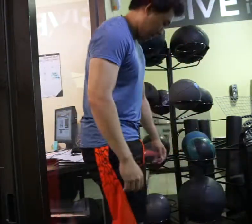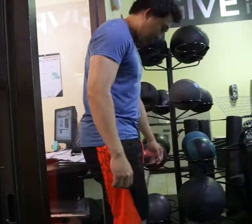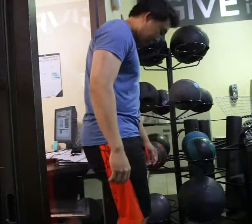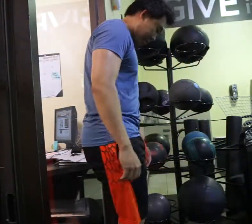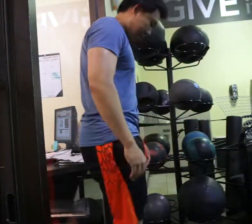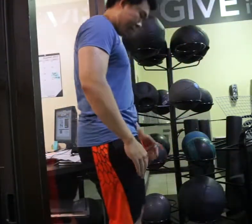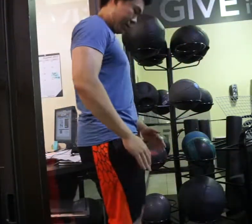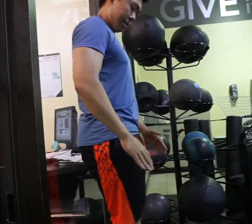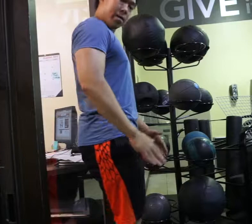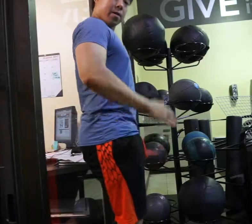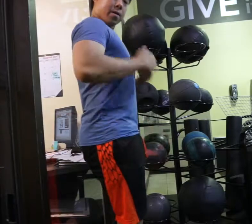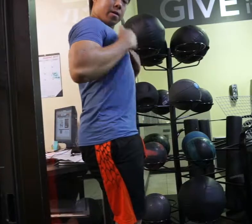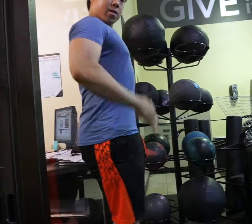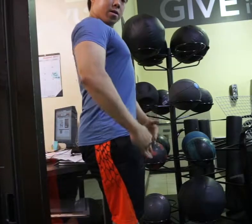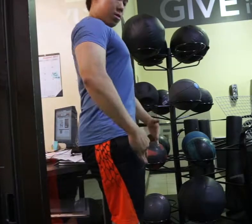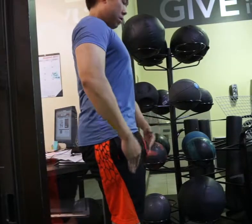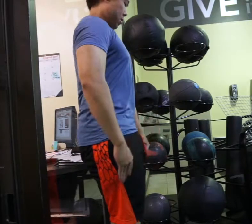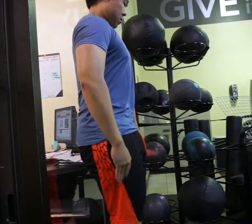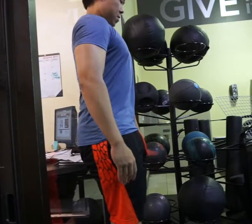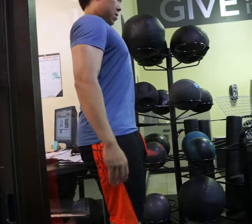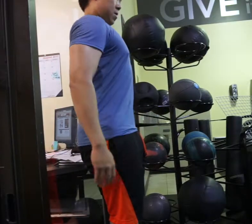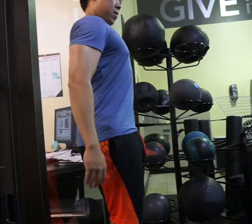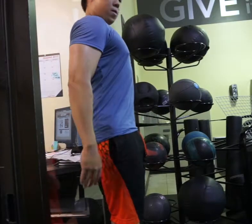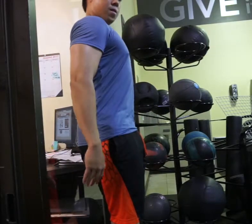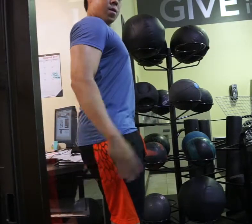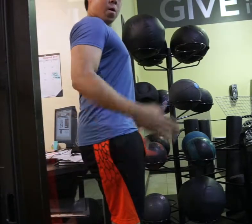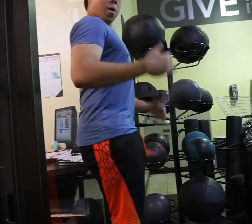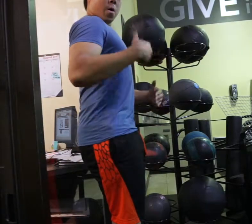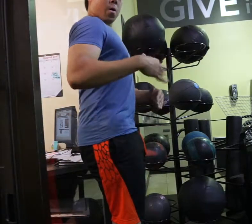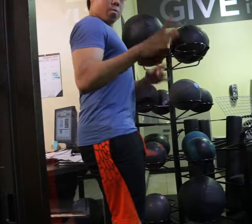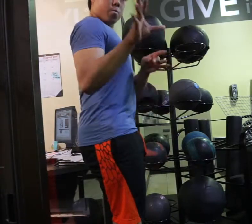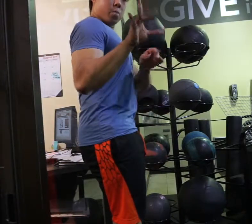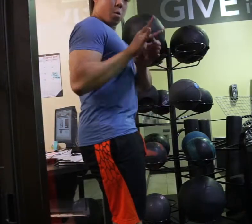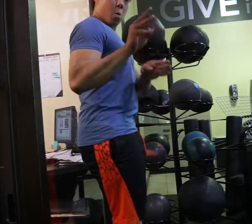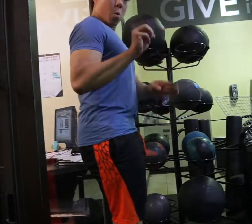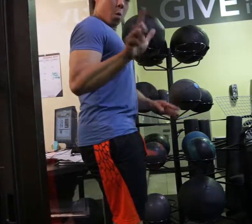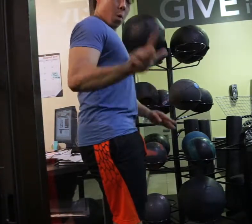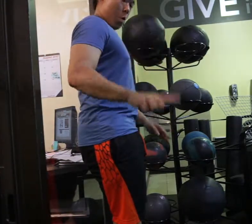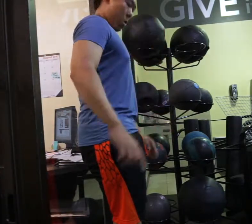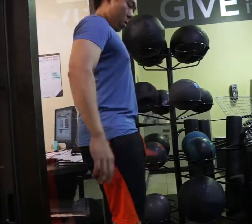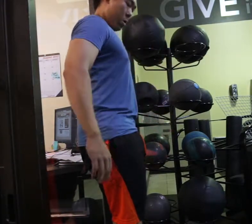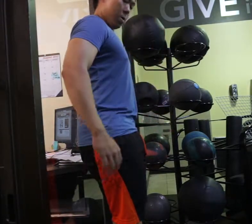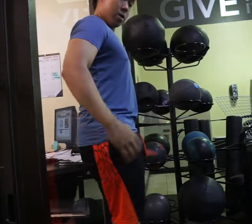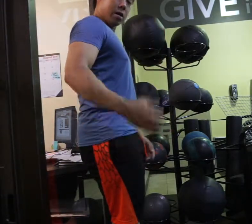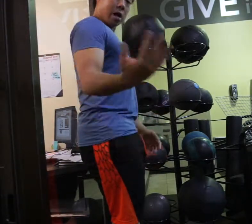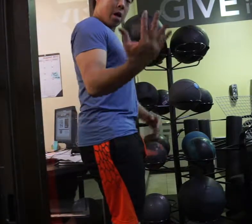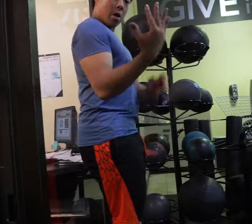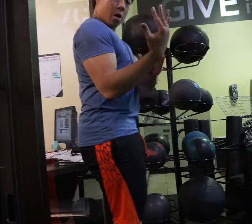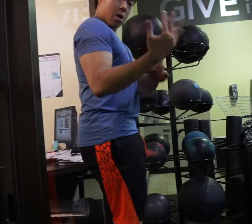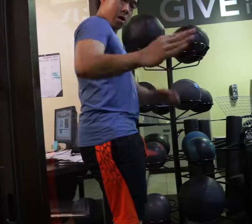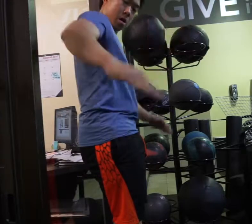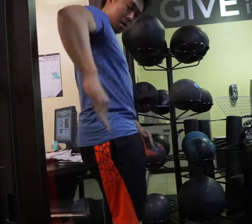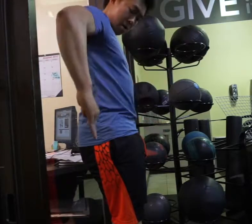Put your back against the wall. Try your best to feel the wall with your entire back, especially the lower back.